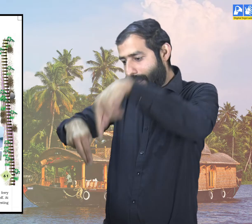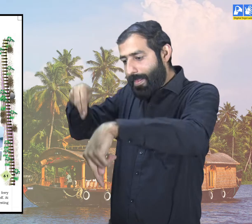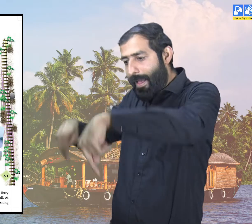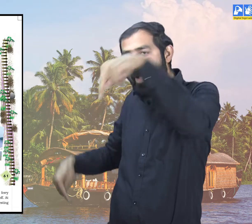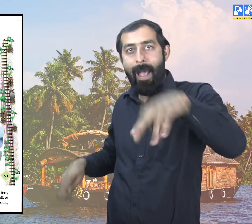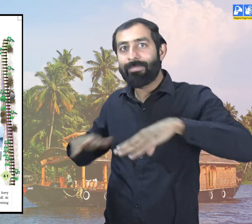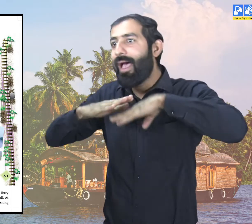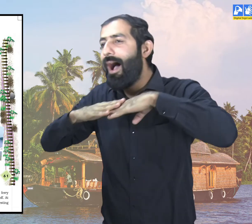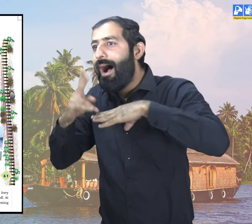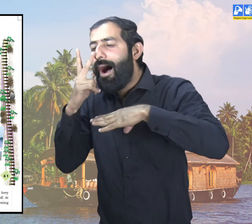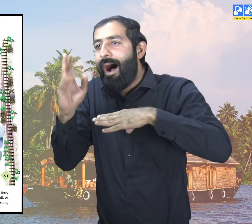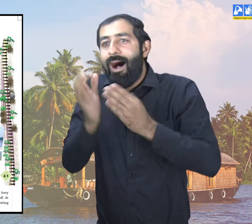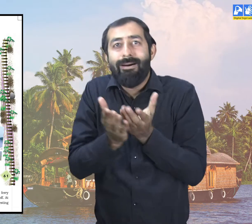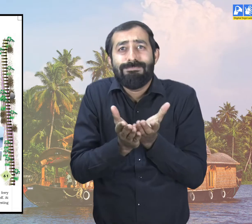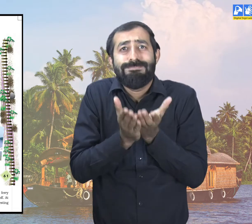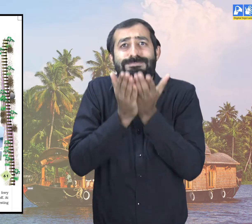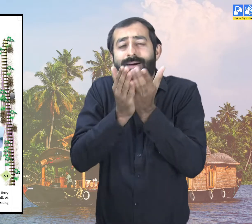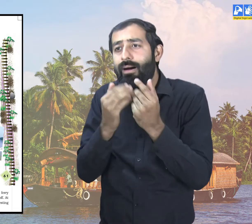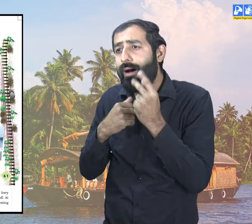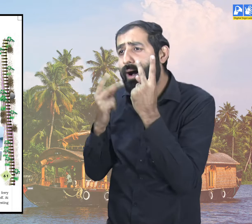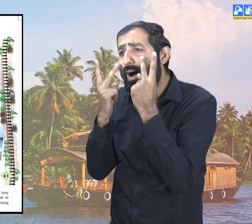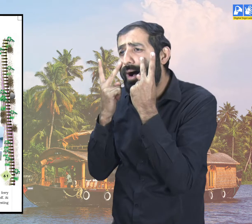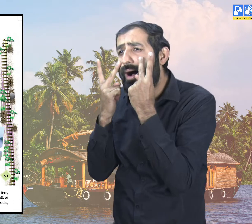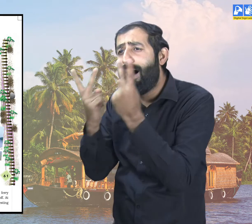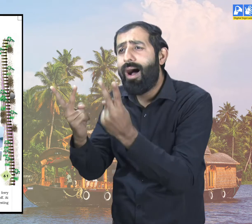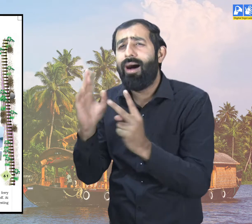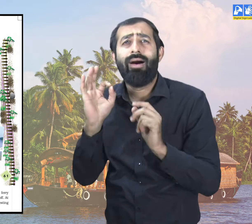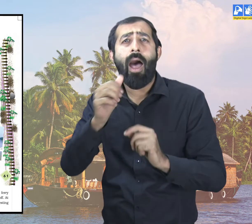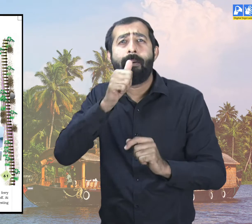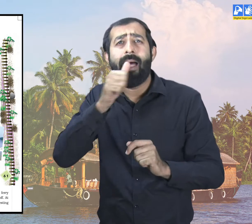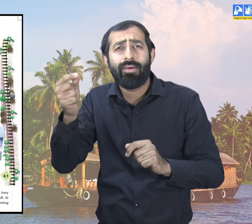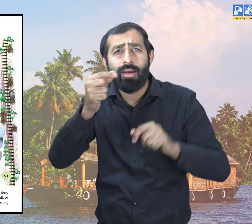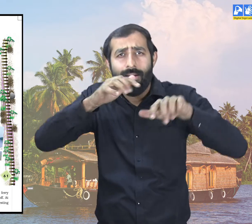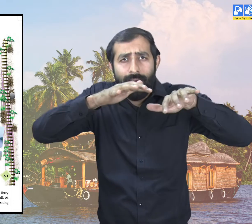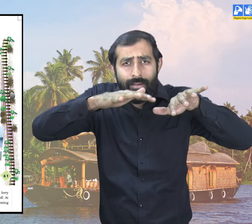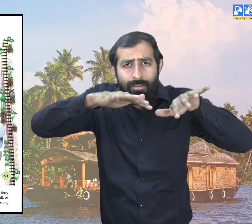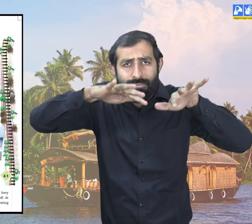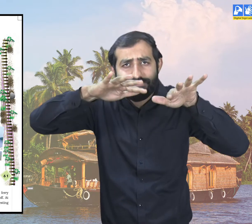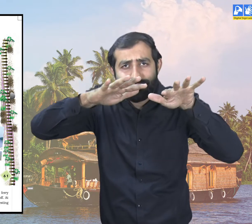I managed to get a place to stand along the railing